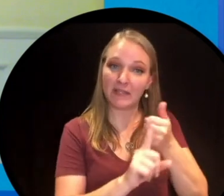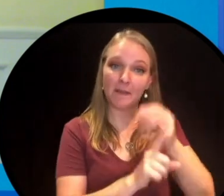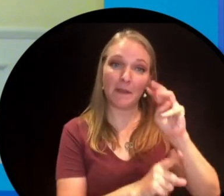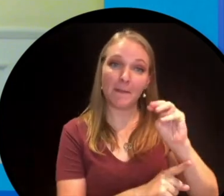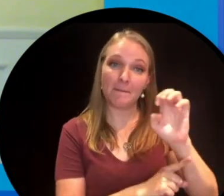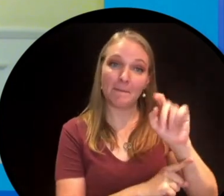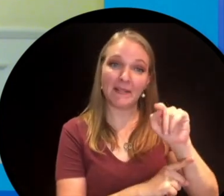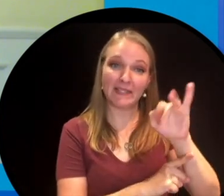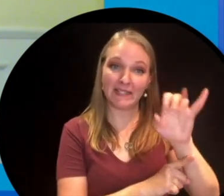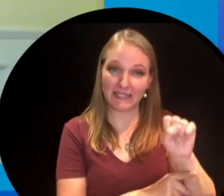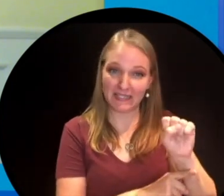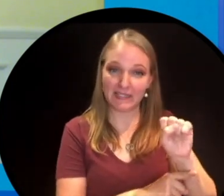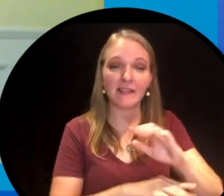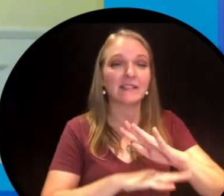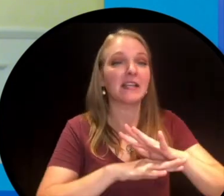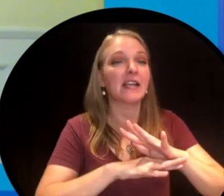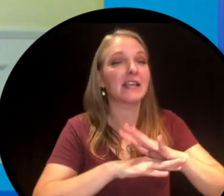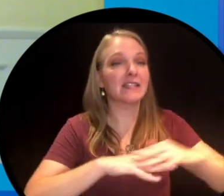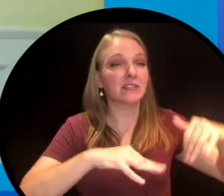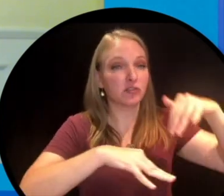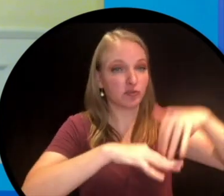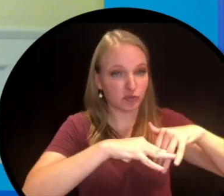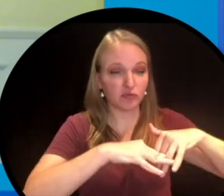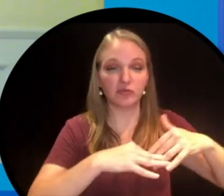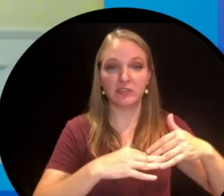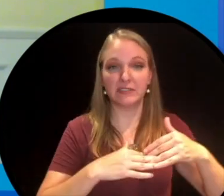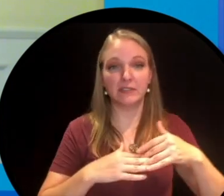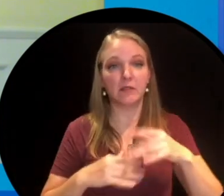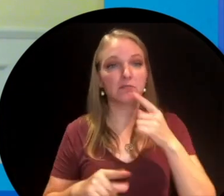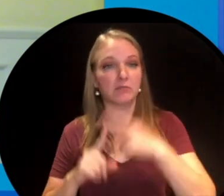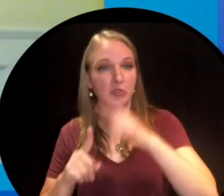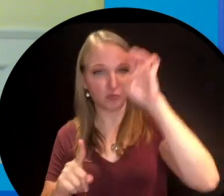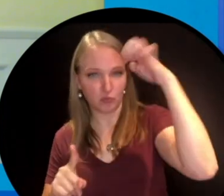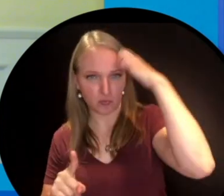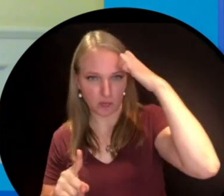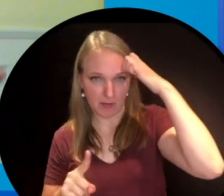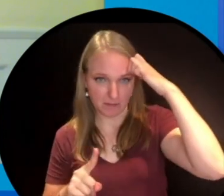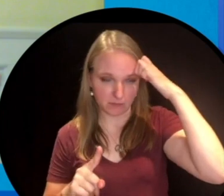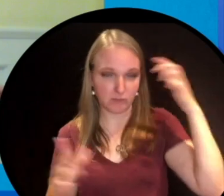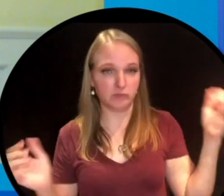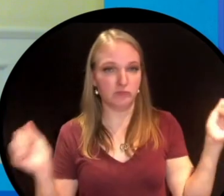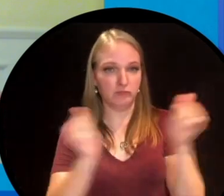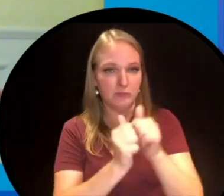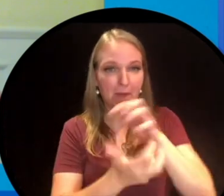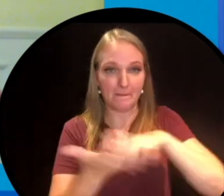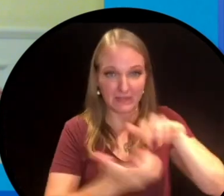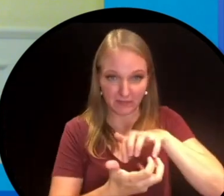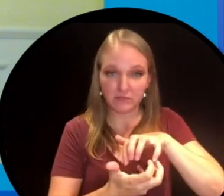So Metis are Indigenous people who are descended from both first nations people and europeans.